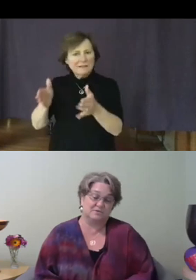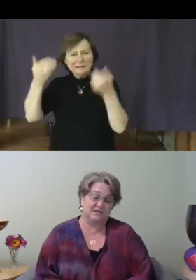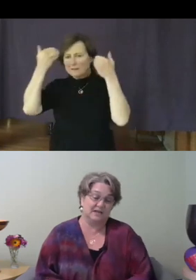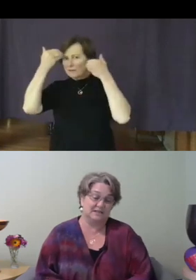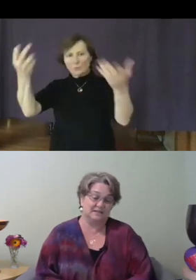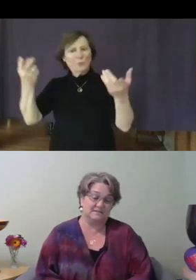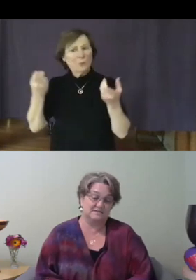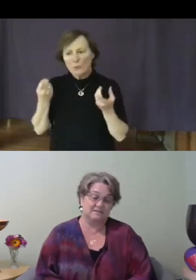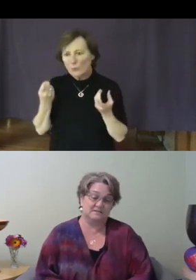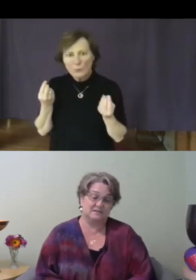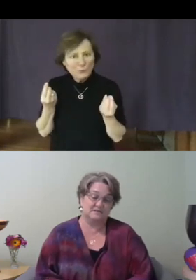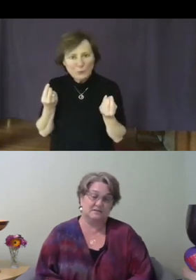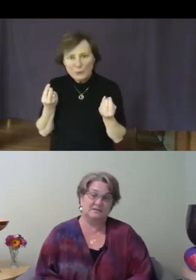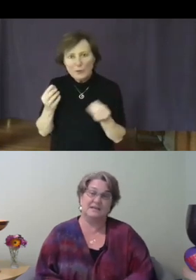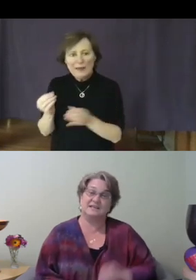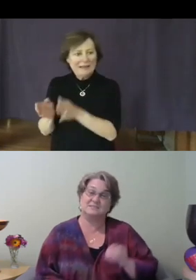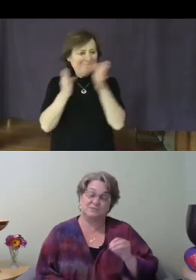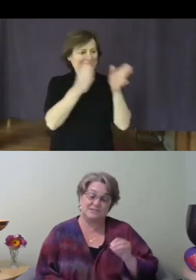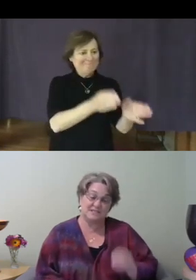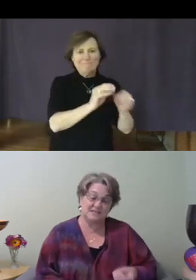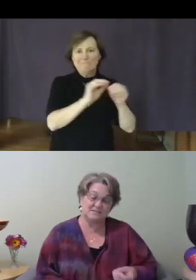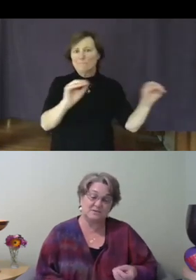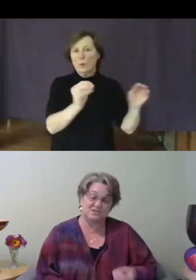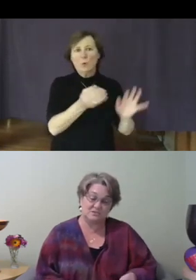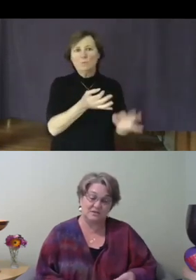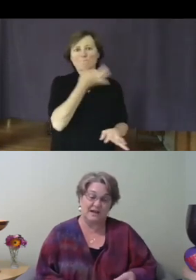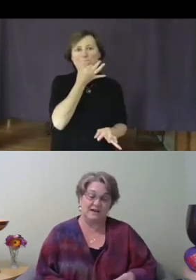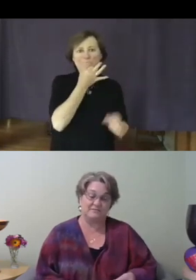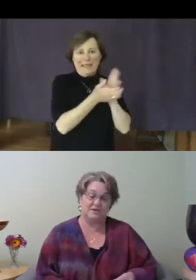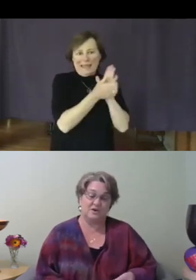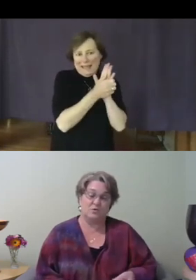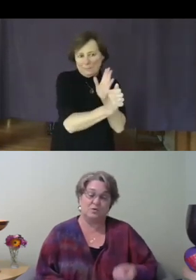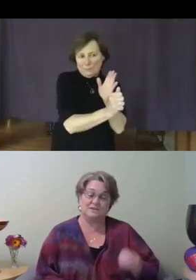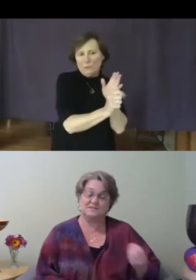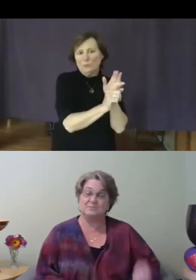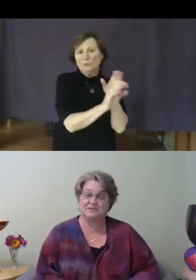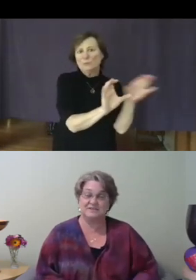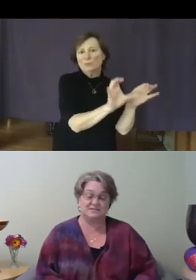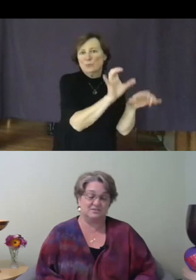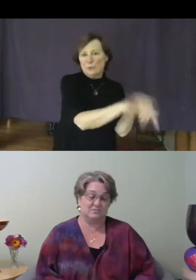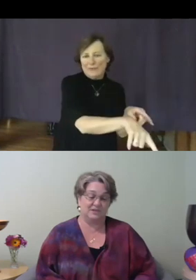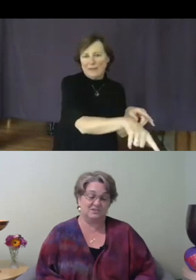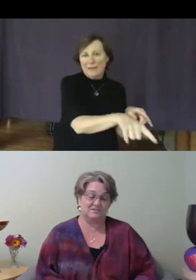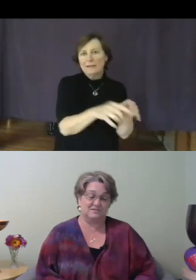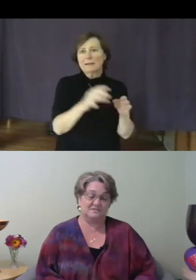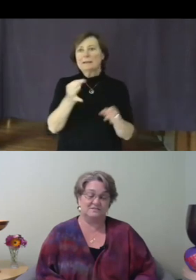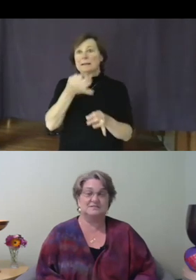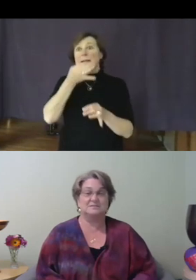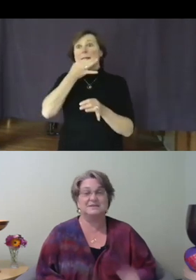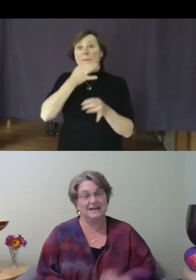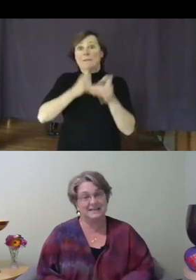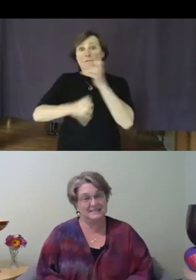guide us. The expertise we do have worked in previous situations, but not in this